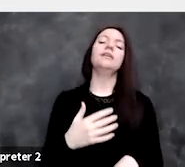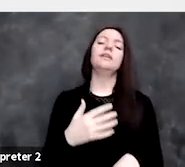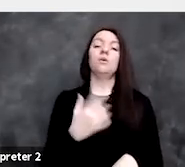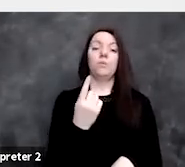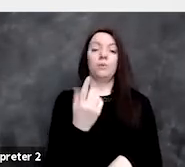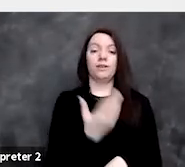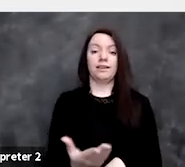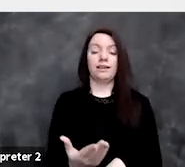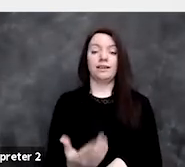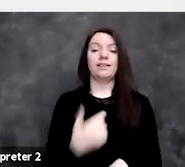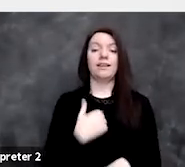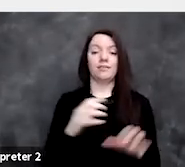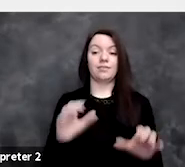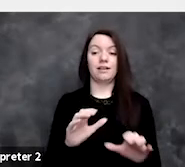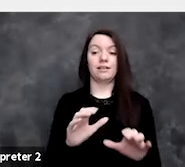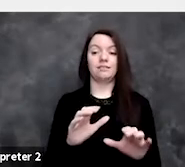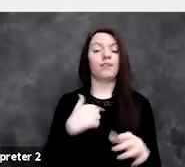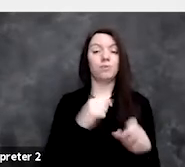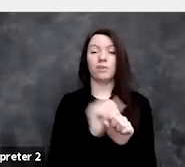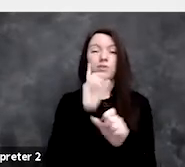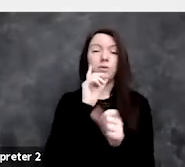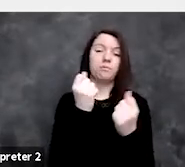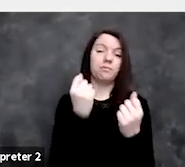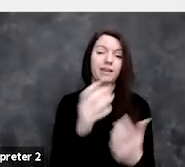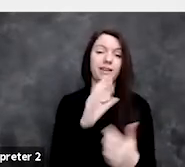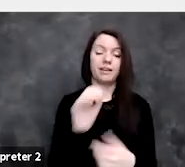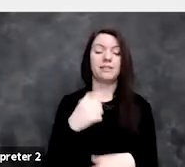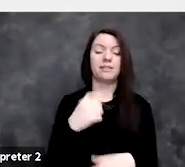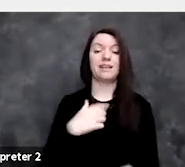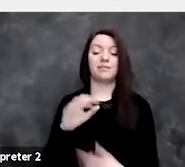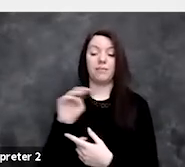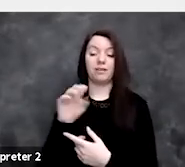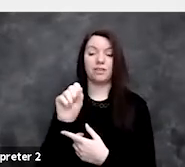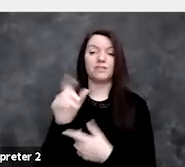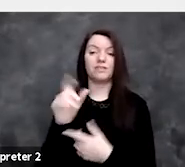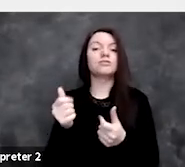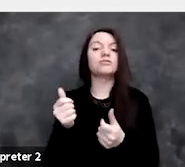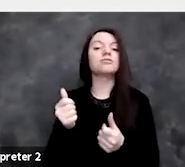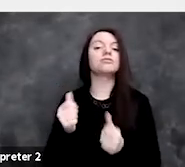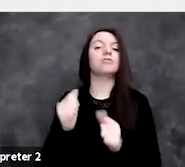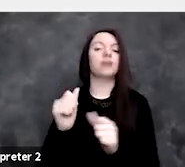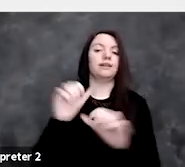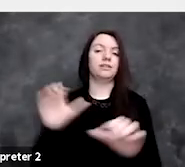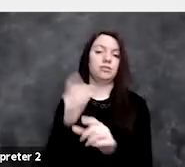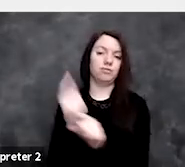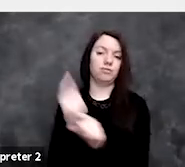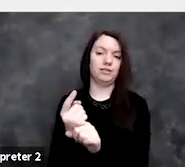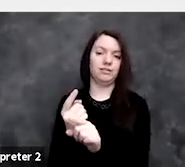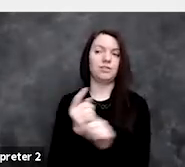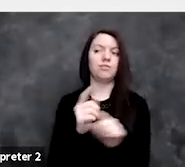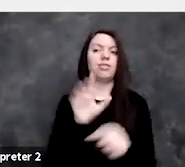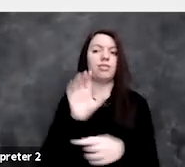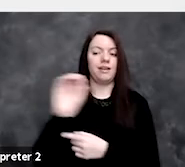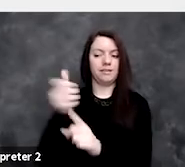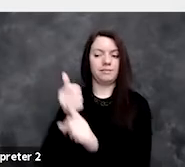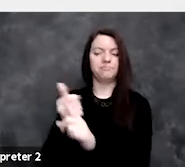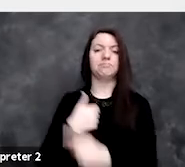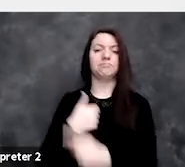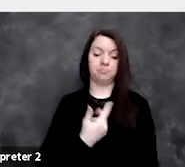I have worked at a number of companies, and Microsoft is trying to do the right thing, so as a company, I can personally say